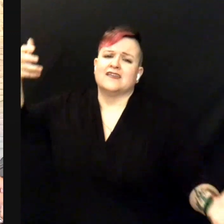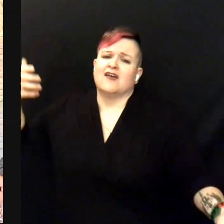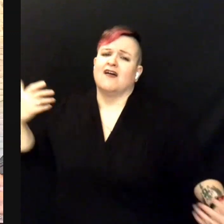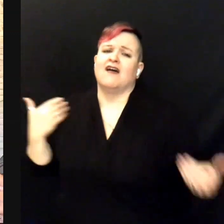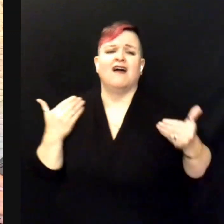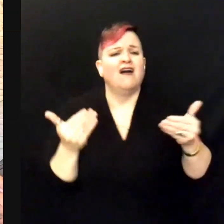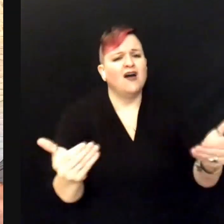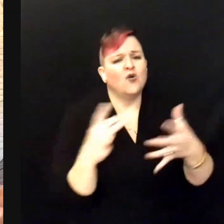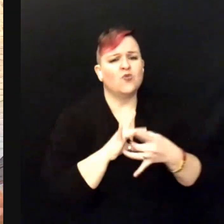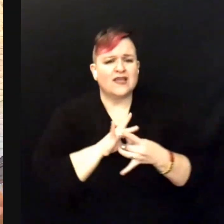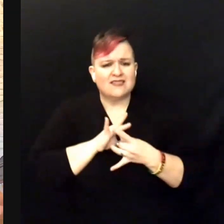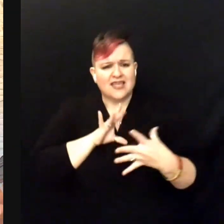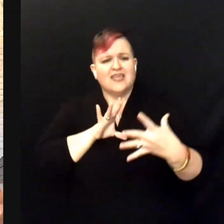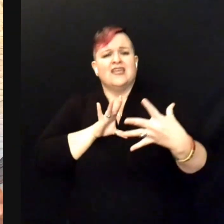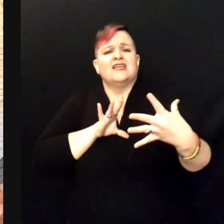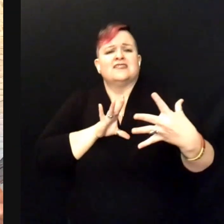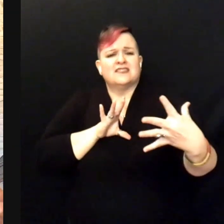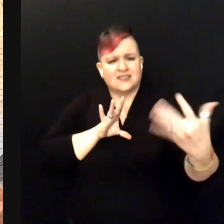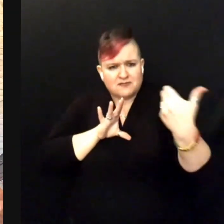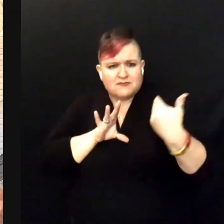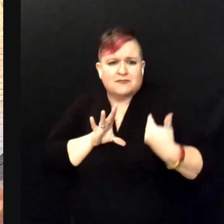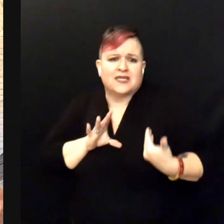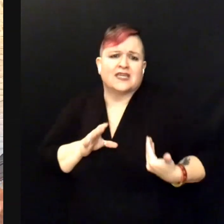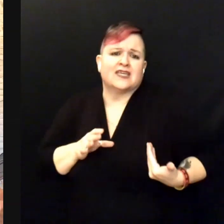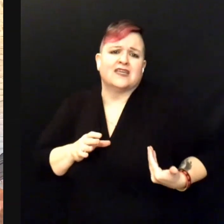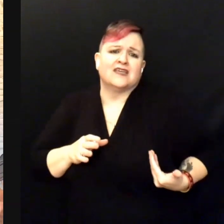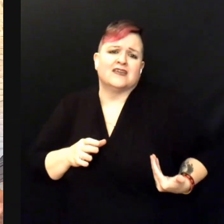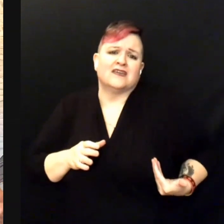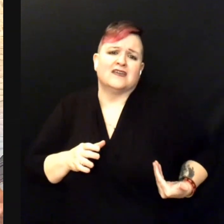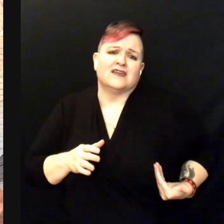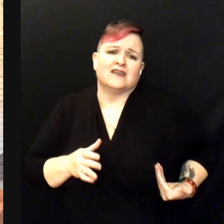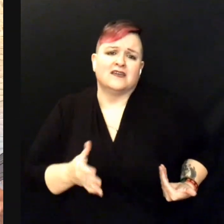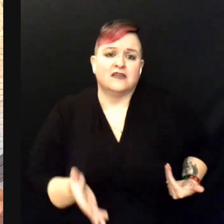Oh release me!